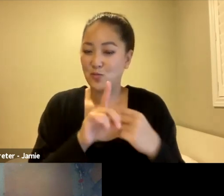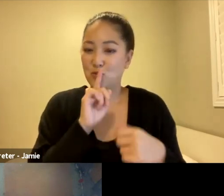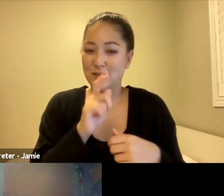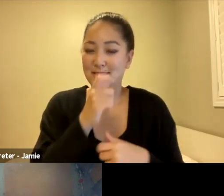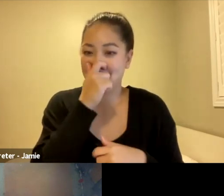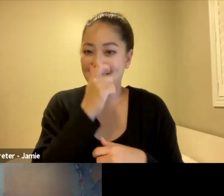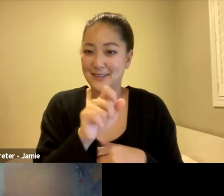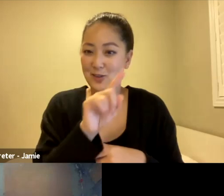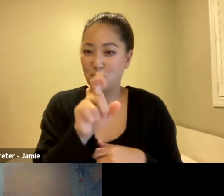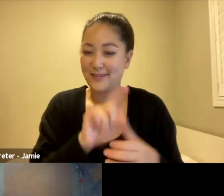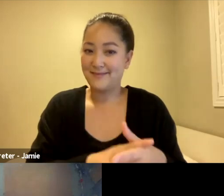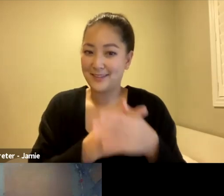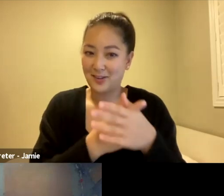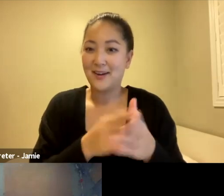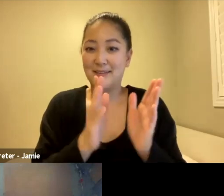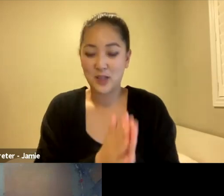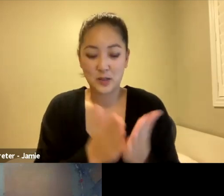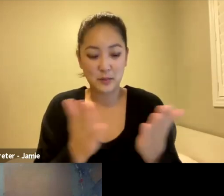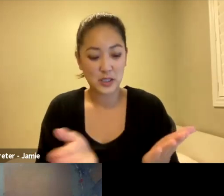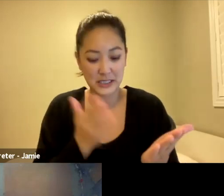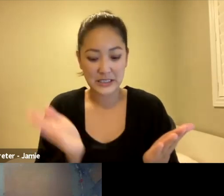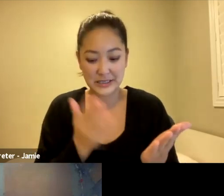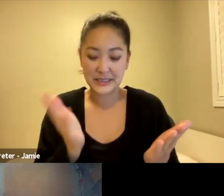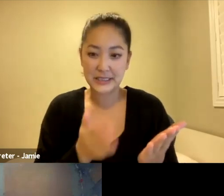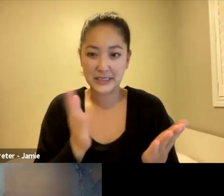As you know, you're opening the book, you're looking through sort of questioning